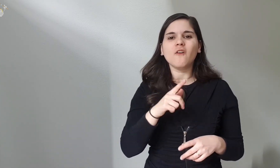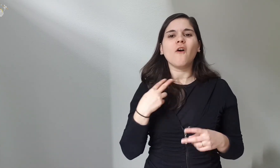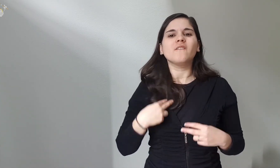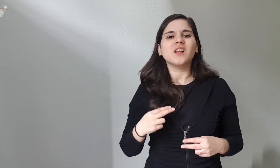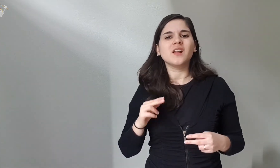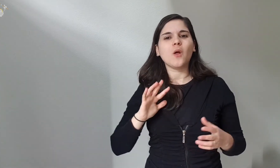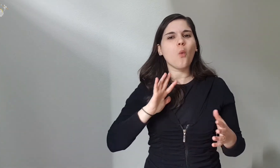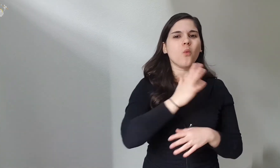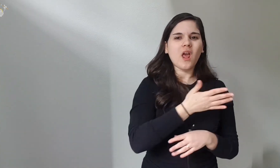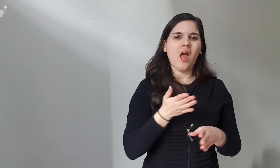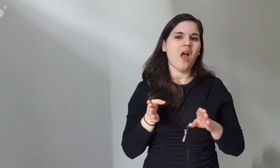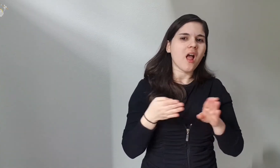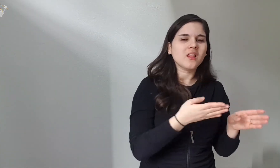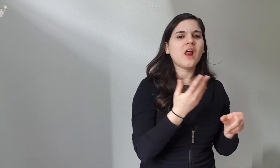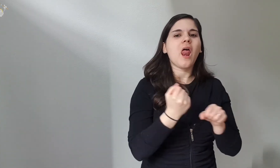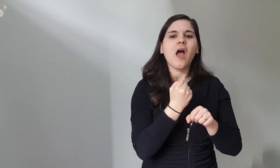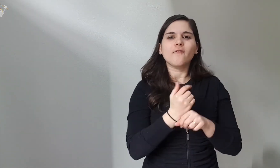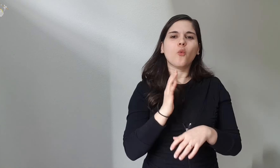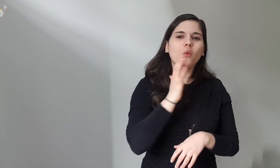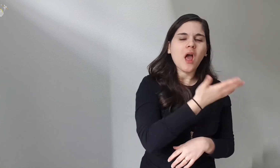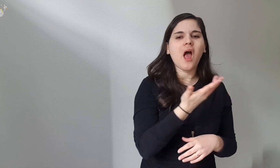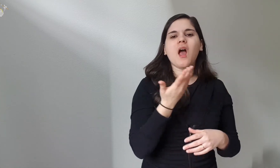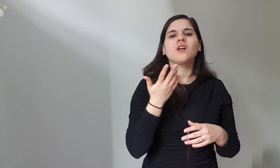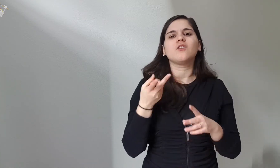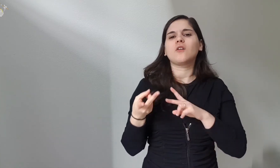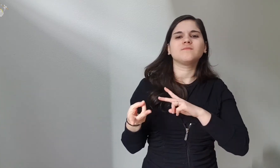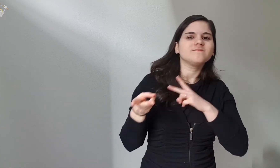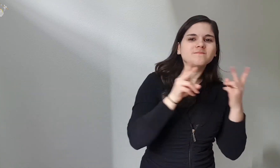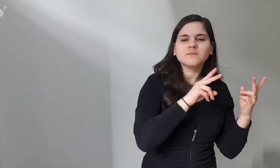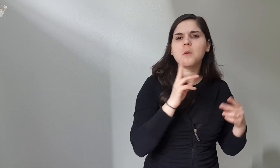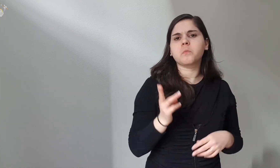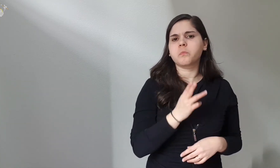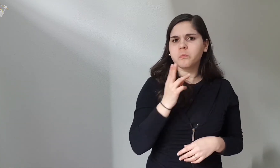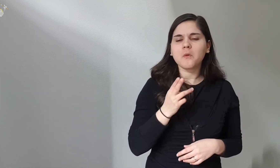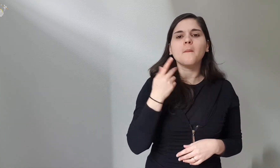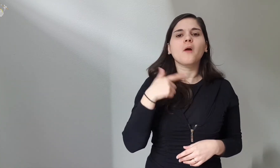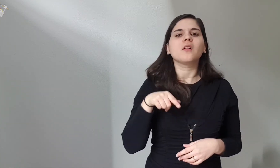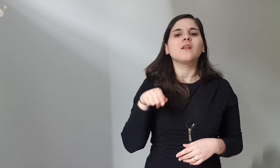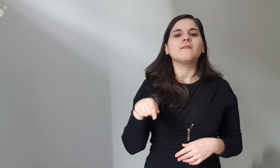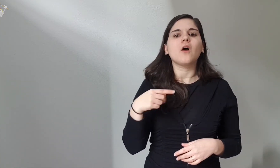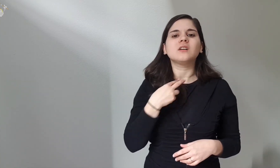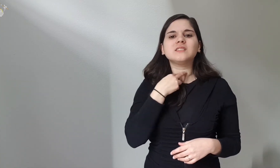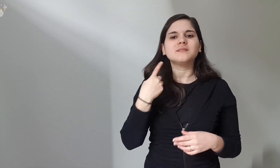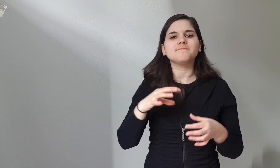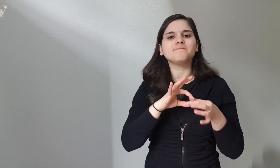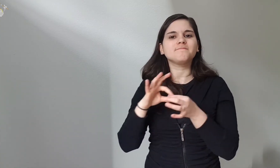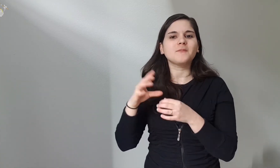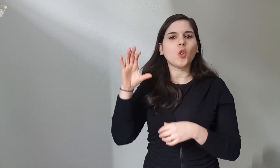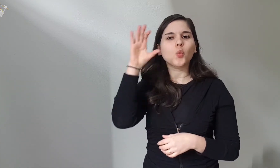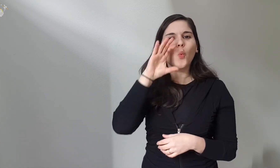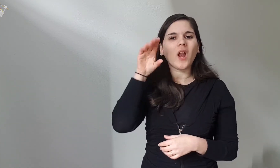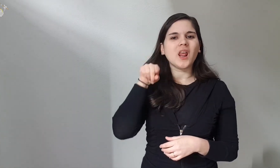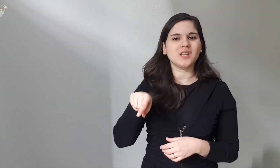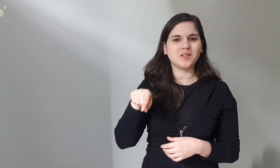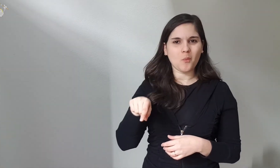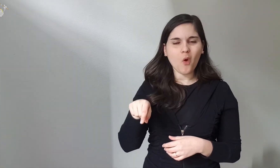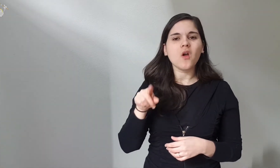They could not change their lives, find another job or move because of tourism,